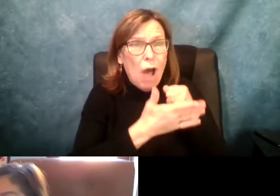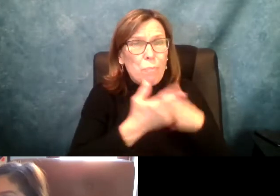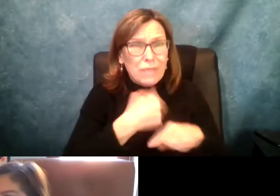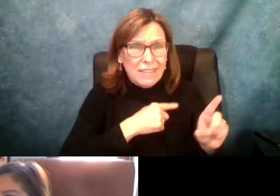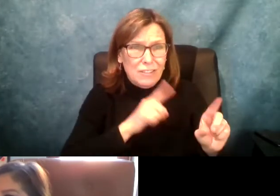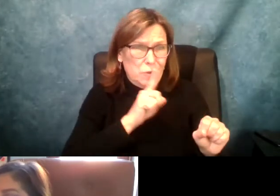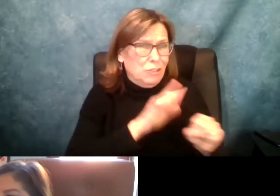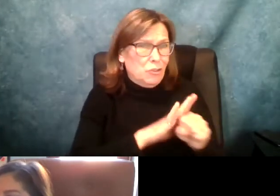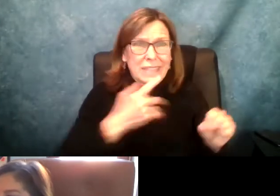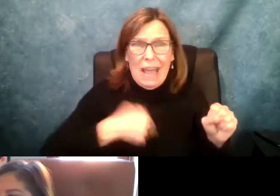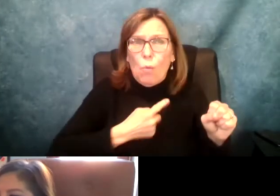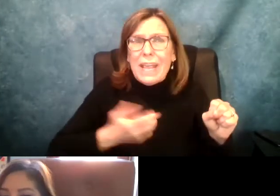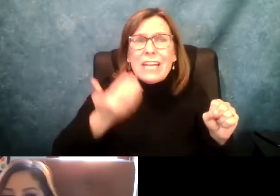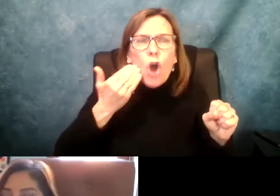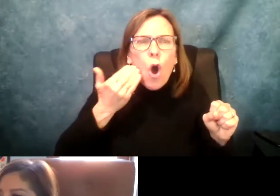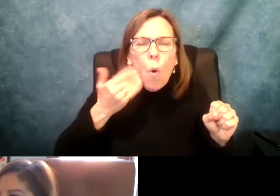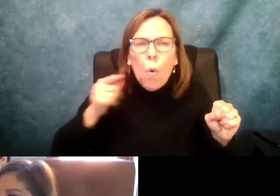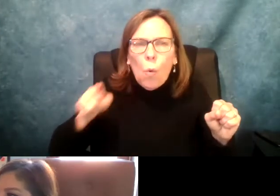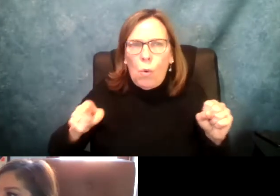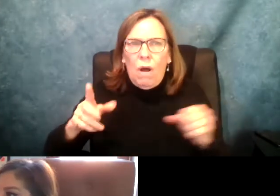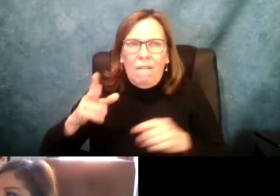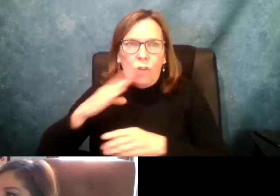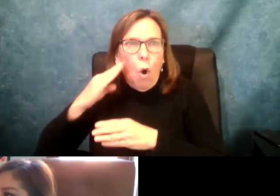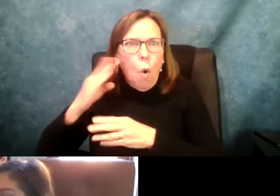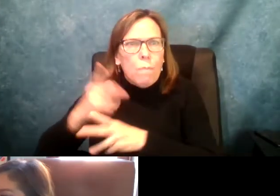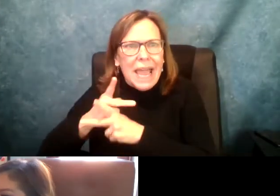home care has impacted her life and has also helped us by